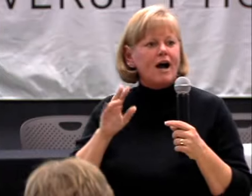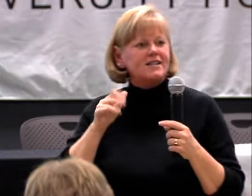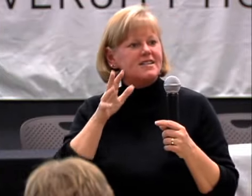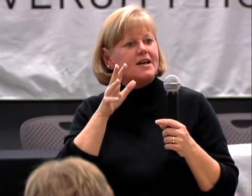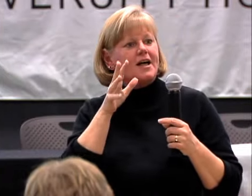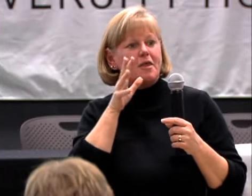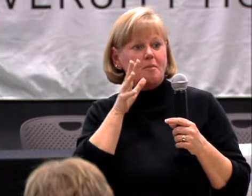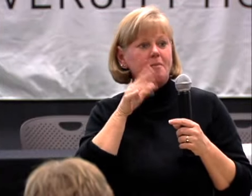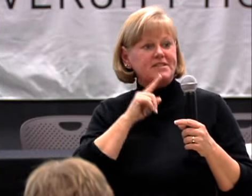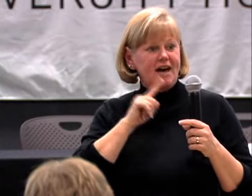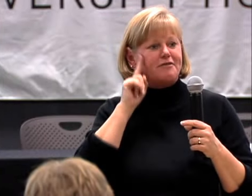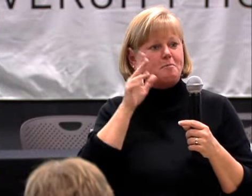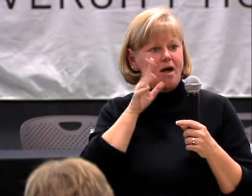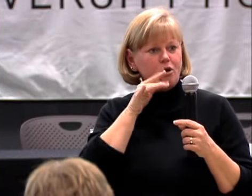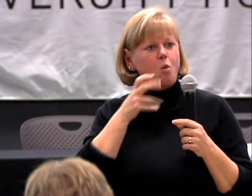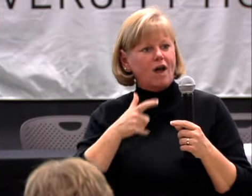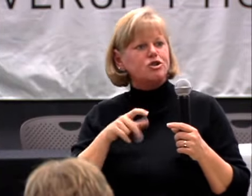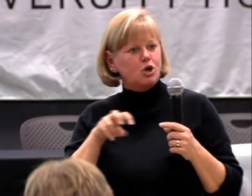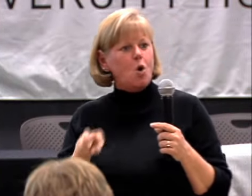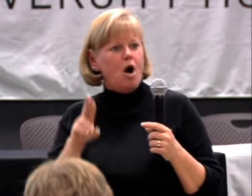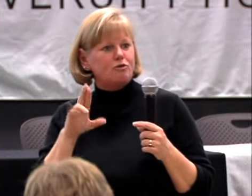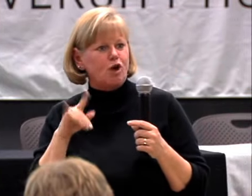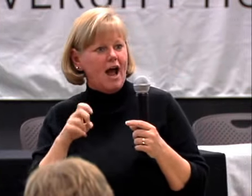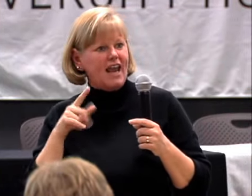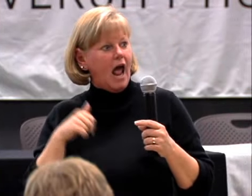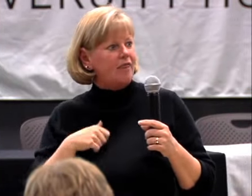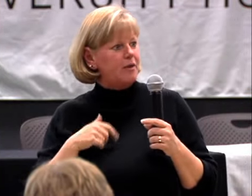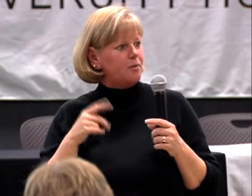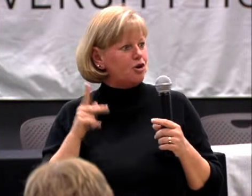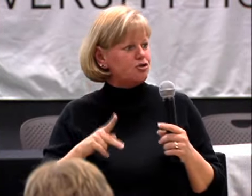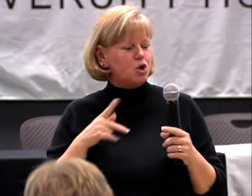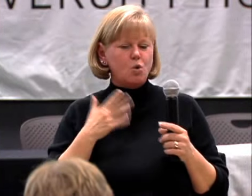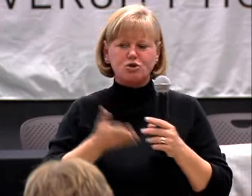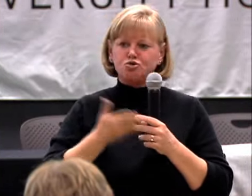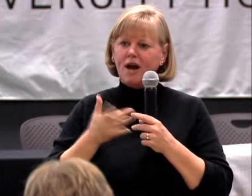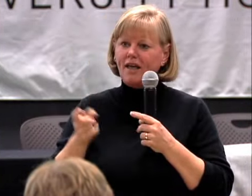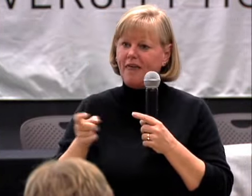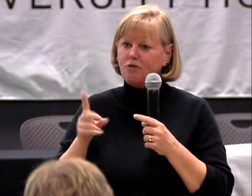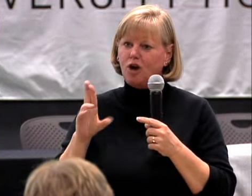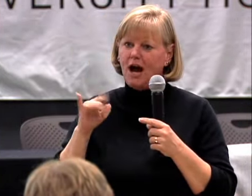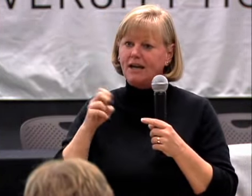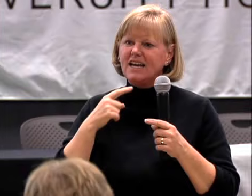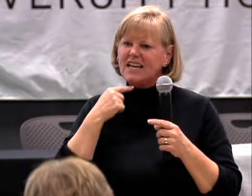THE MOTHER WANTED TO GO ON A RIDE AND THE PERSON SAID YOU CAN'T GO ON